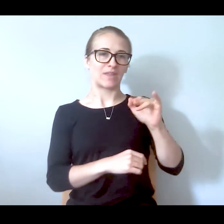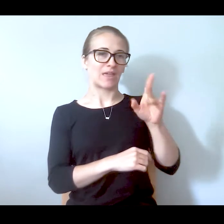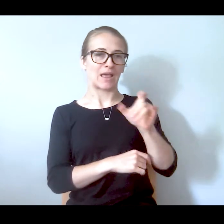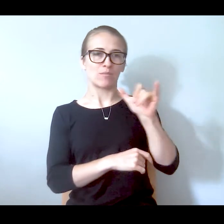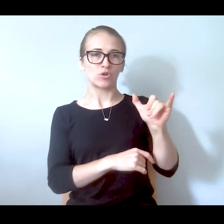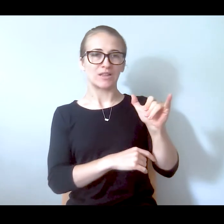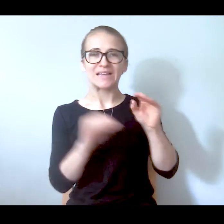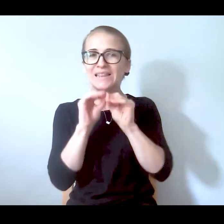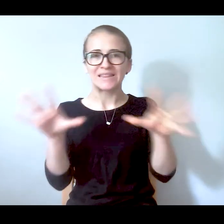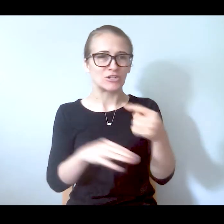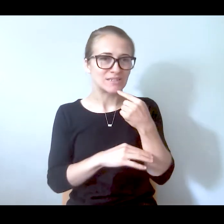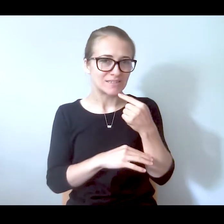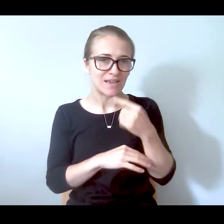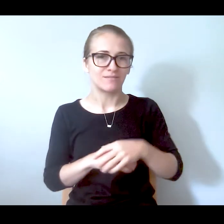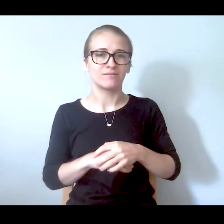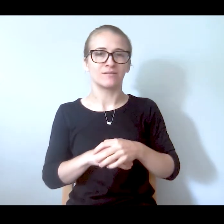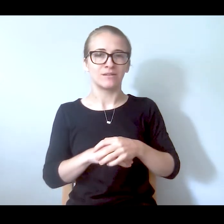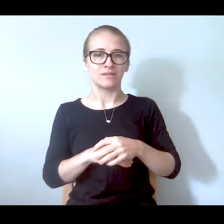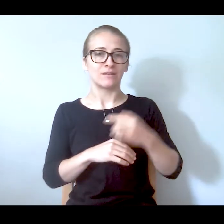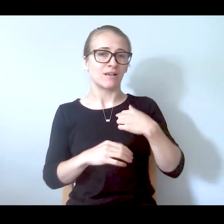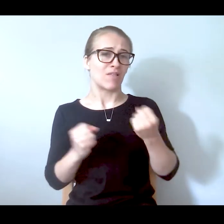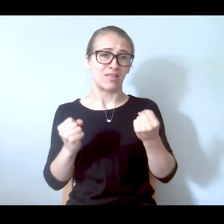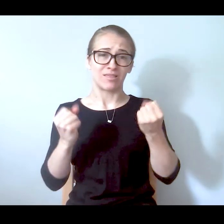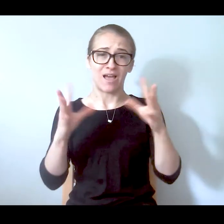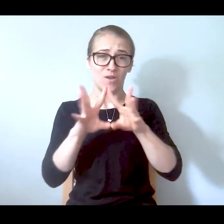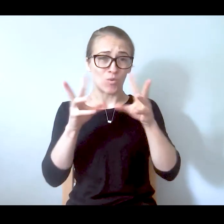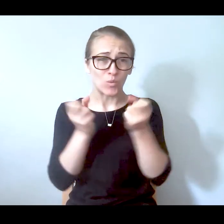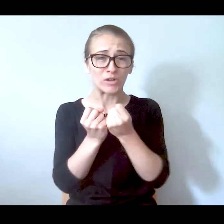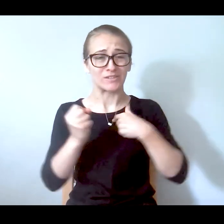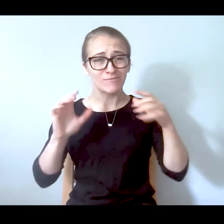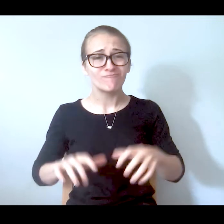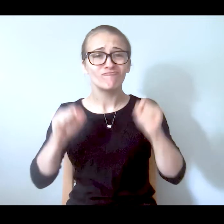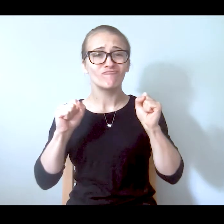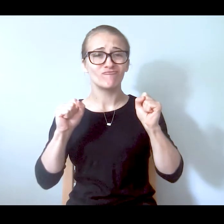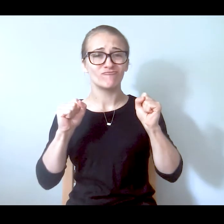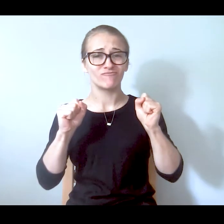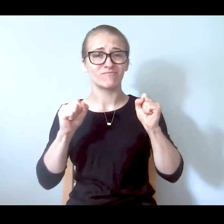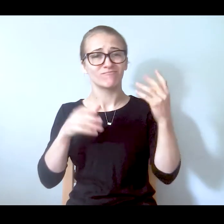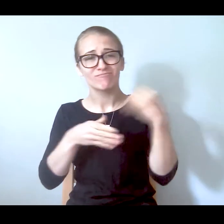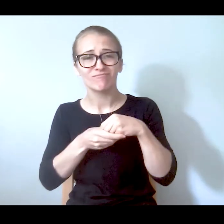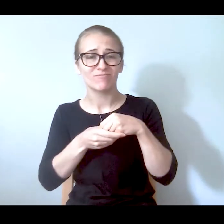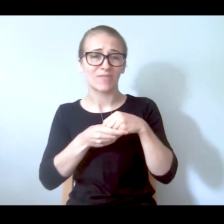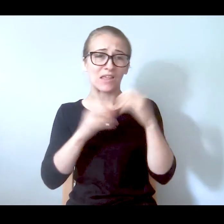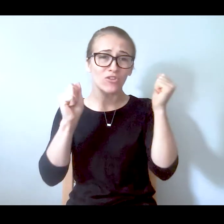I've done lots of their workshops and they're free. They're all free. And they have workshops for my